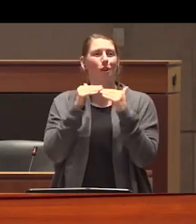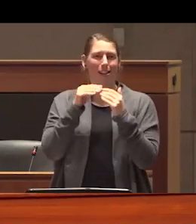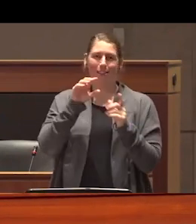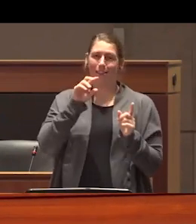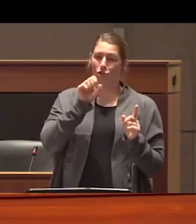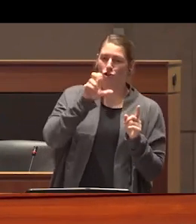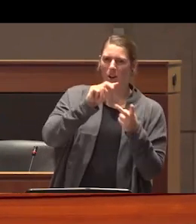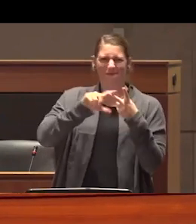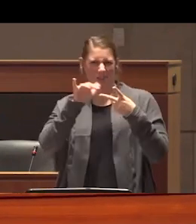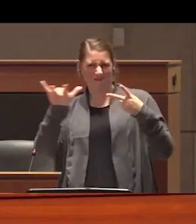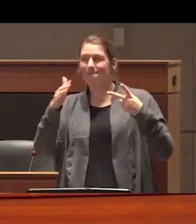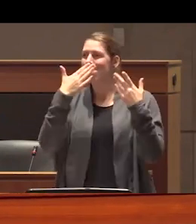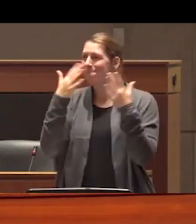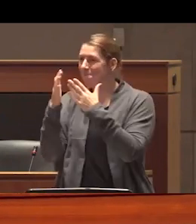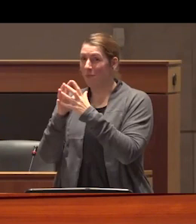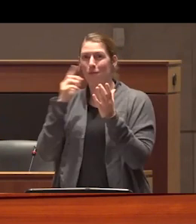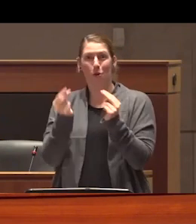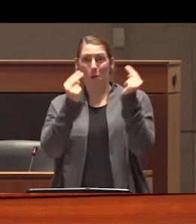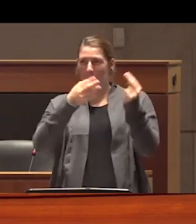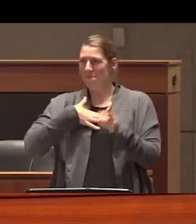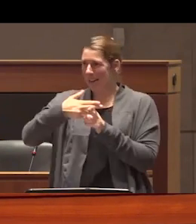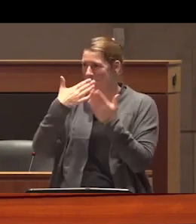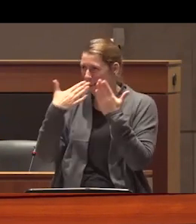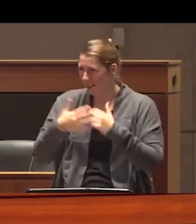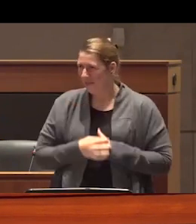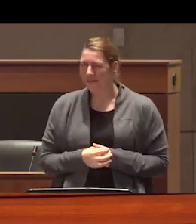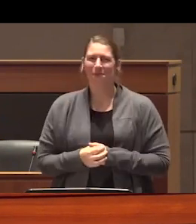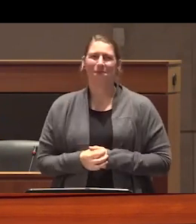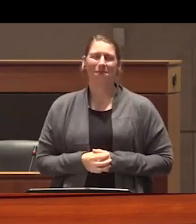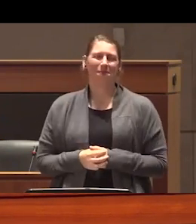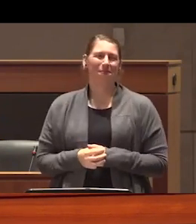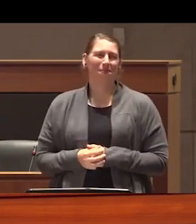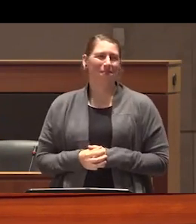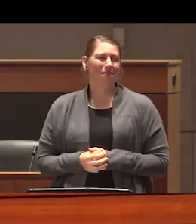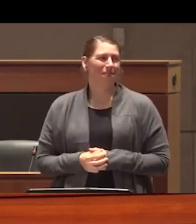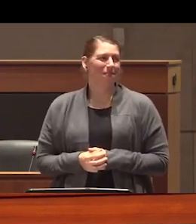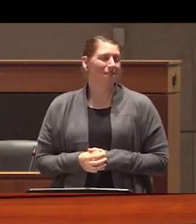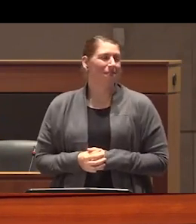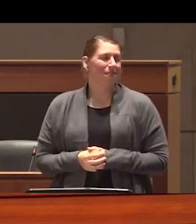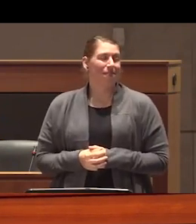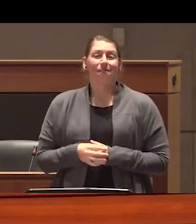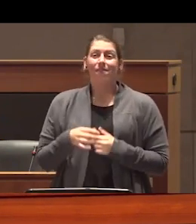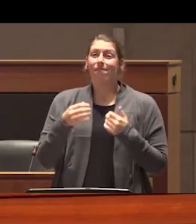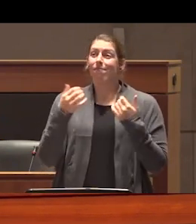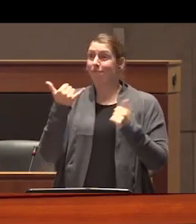the cdpc for nominating me for this award I'm going to try and cover a fair bit of ground in